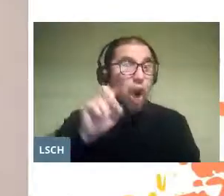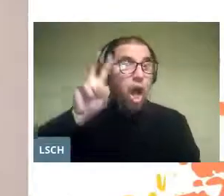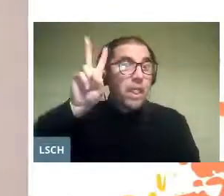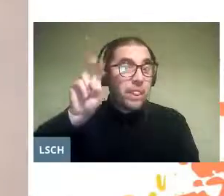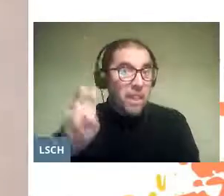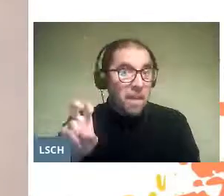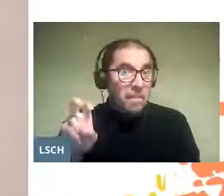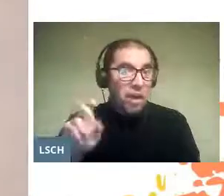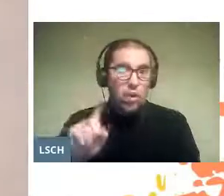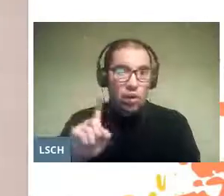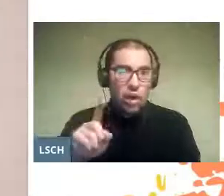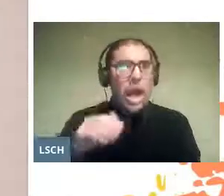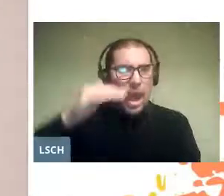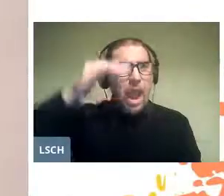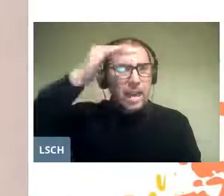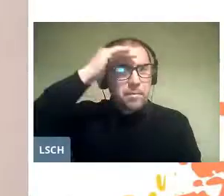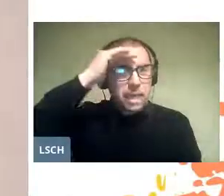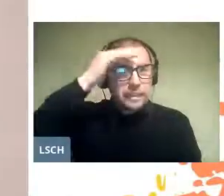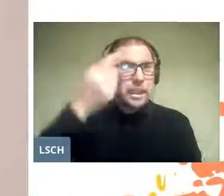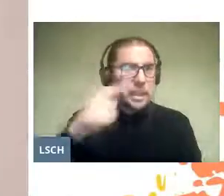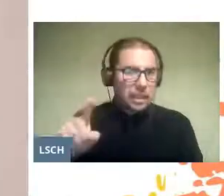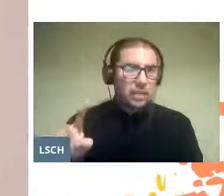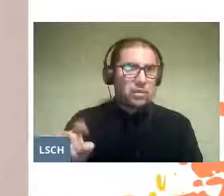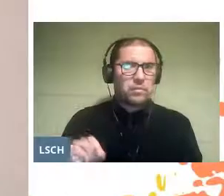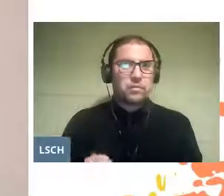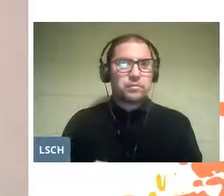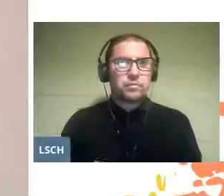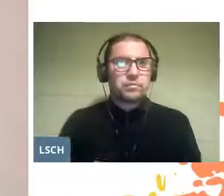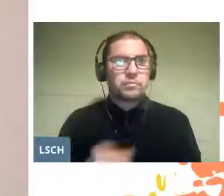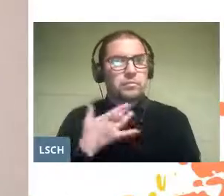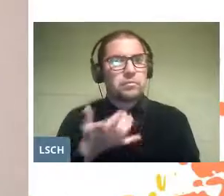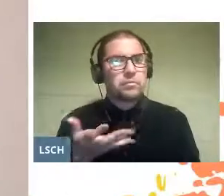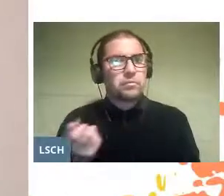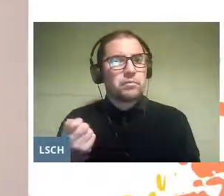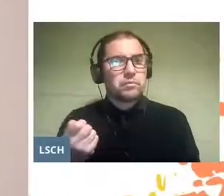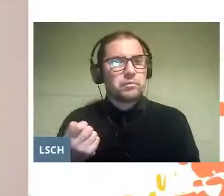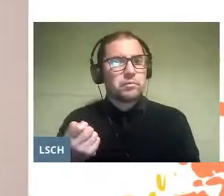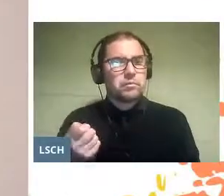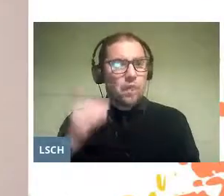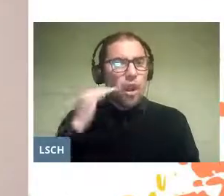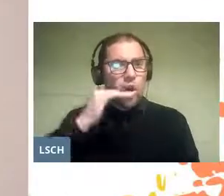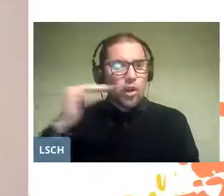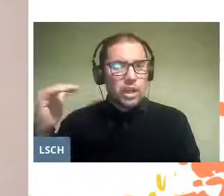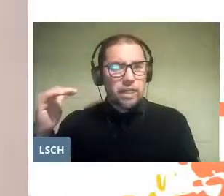but about experiences, because for children to become friends